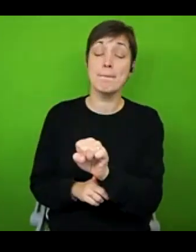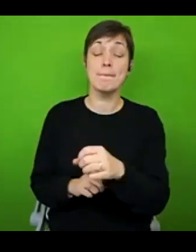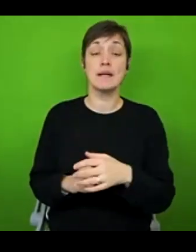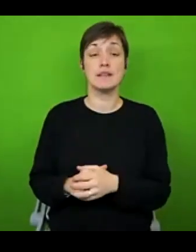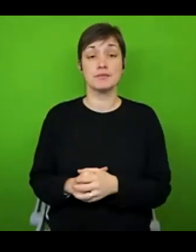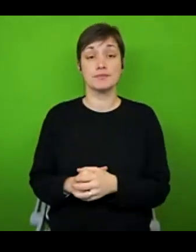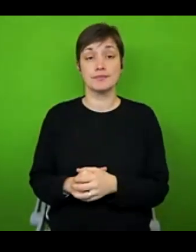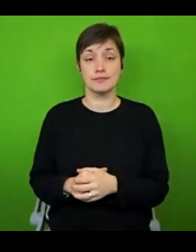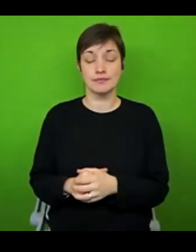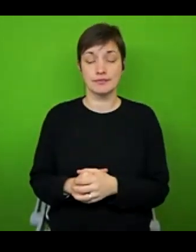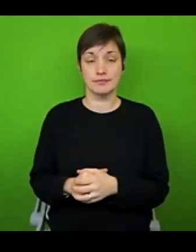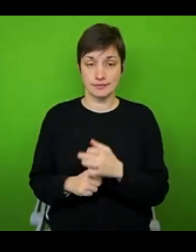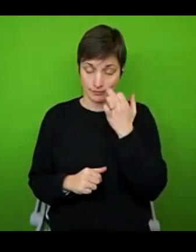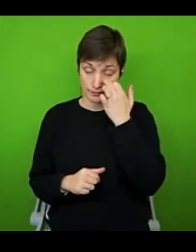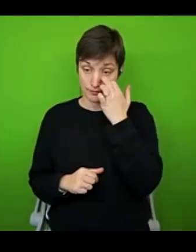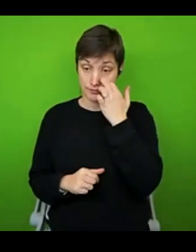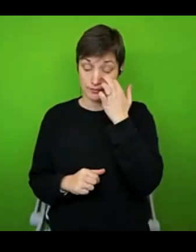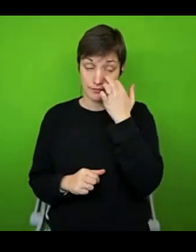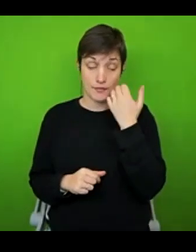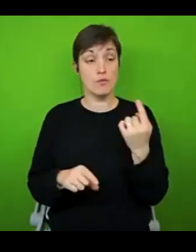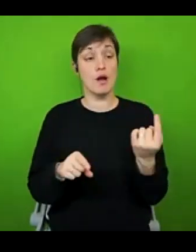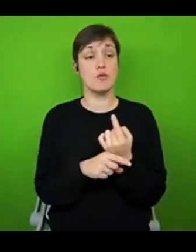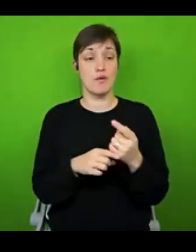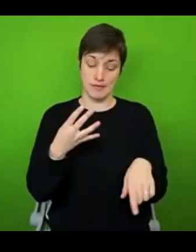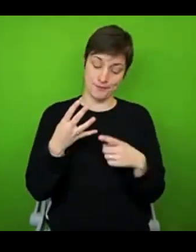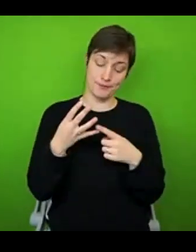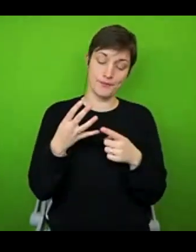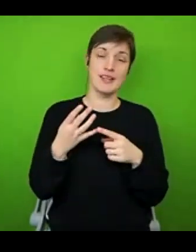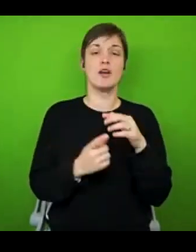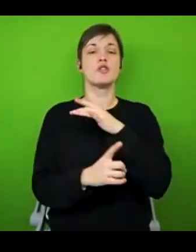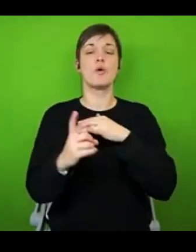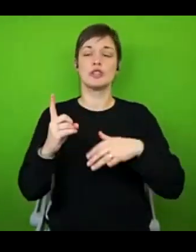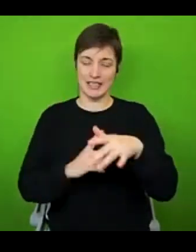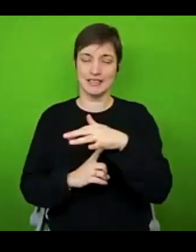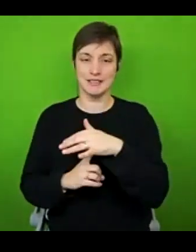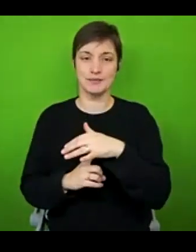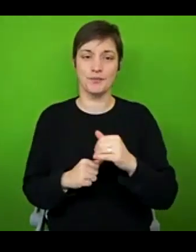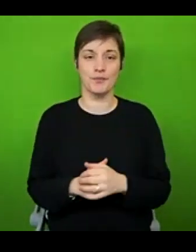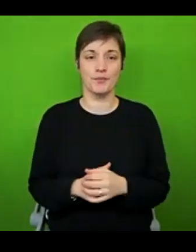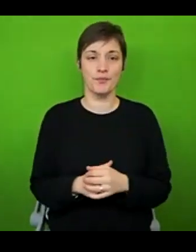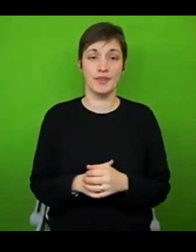So we're on socialising at the minute and I am working on something separate to this, which focuses on chronic